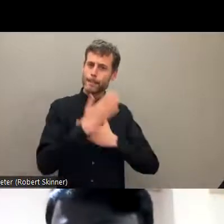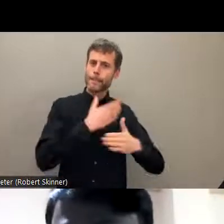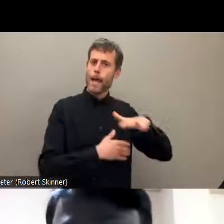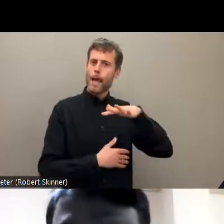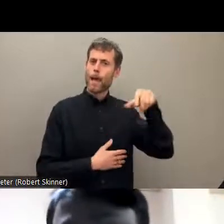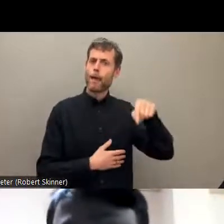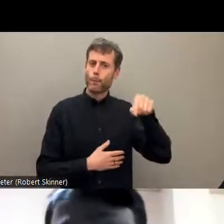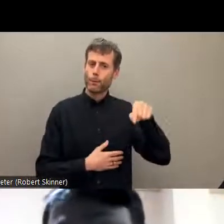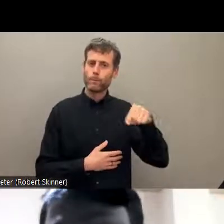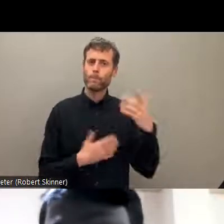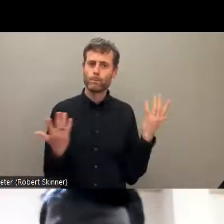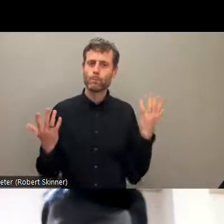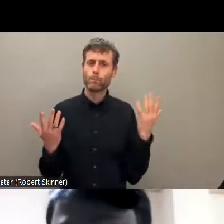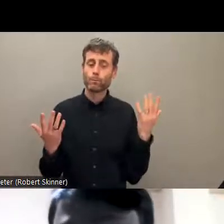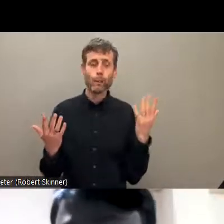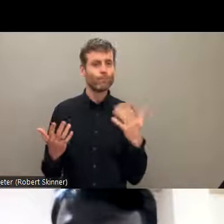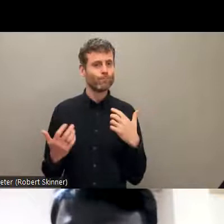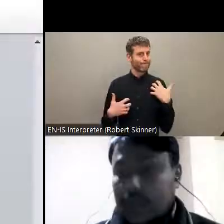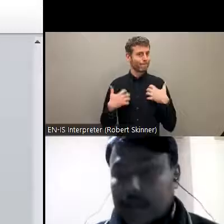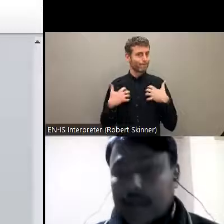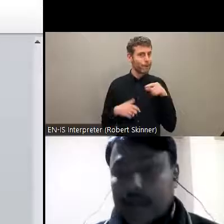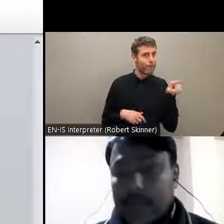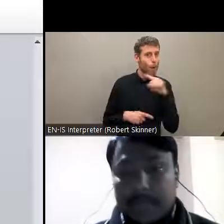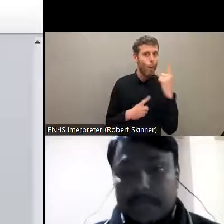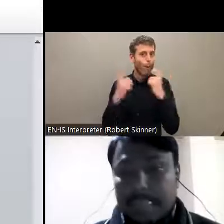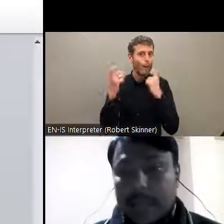also -- we are also waiting